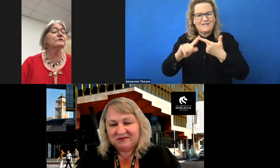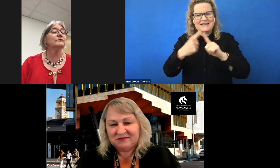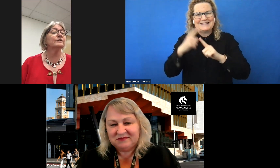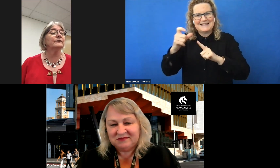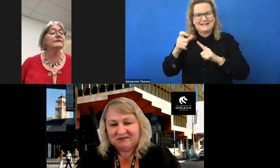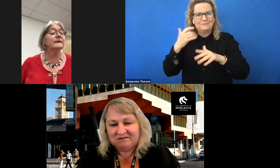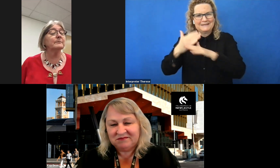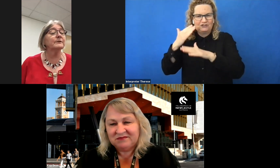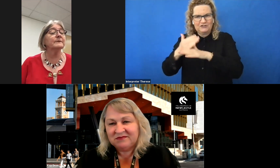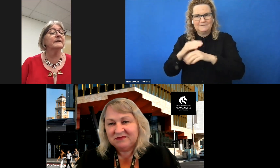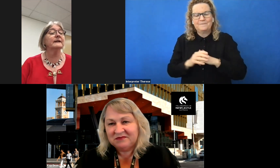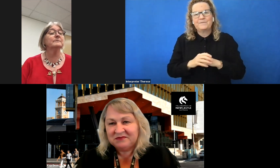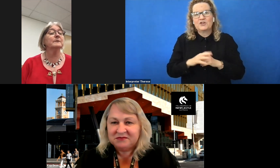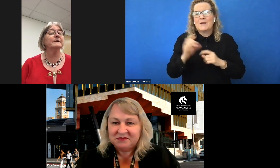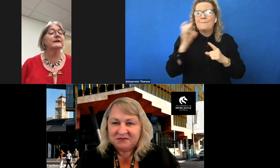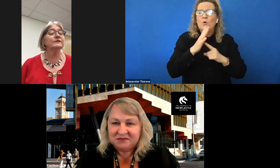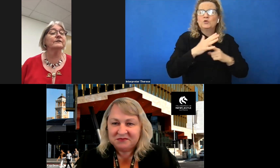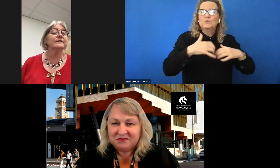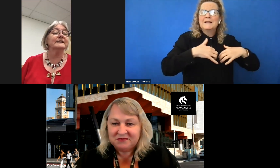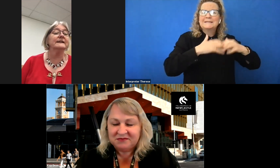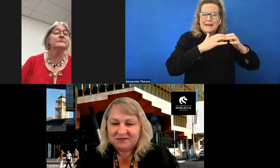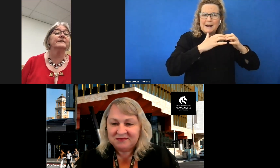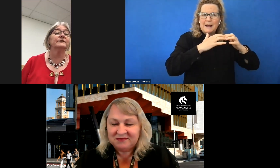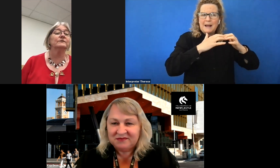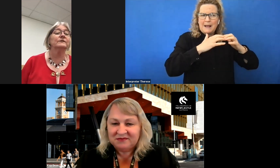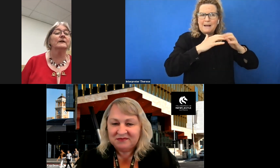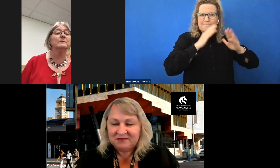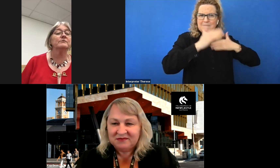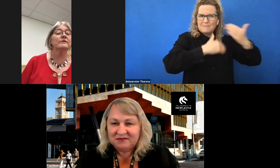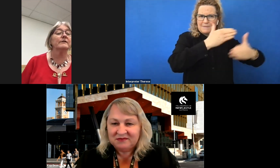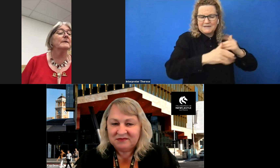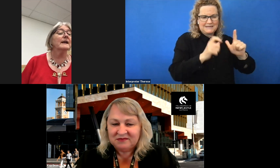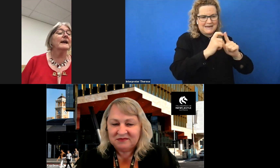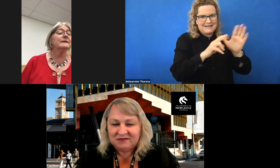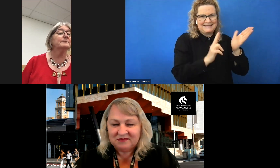integral to the establishment and implementation of the Dean professional development program